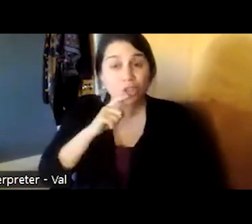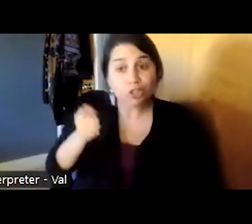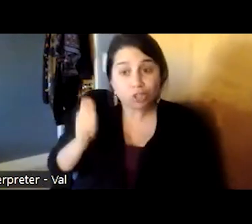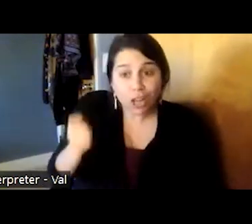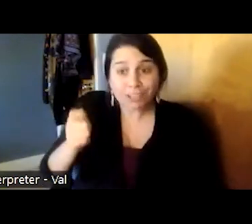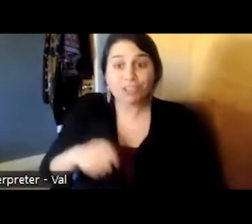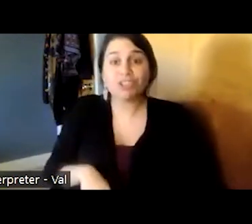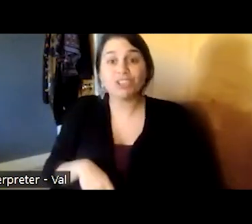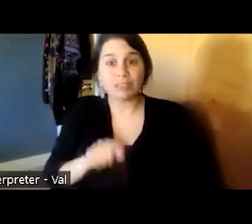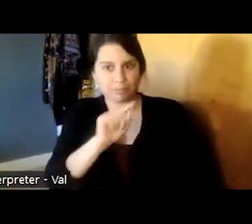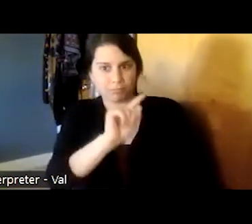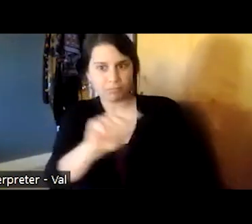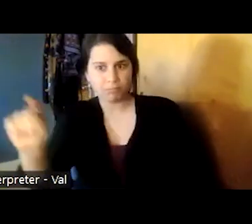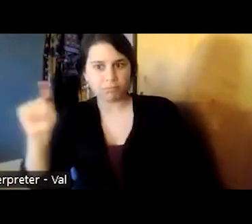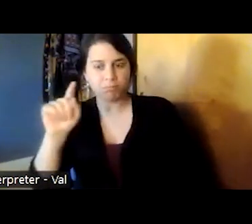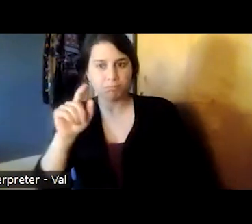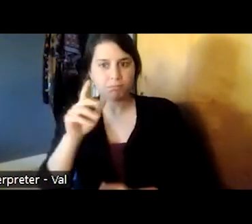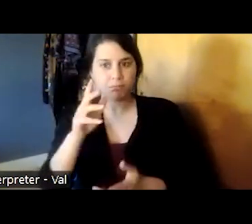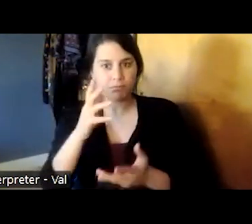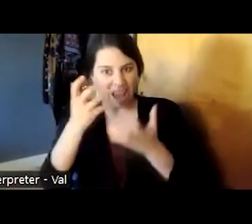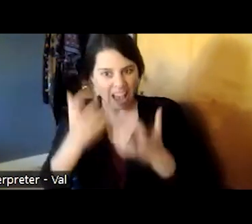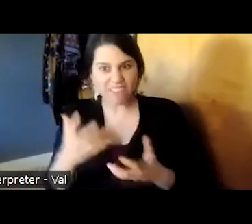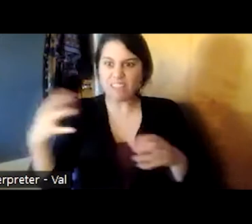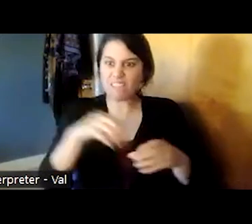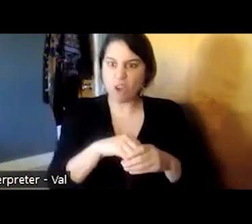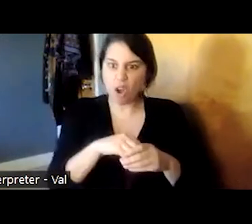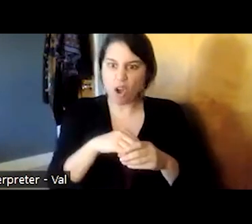because most of them were heavily involved in the criminal justice system